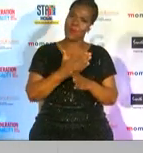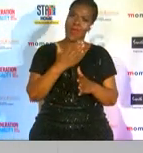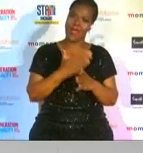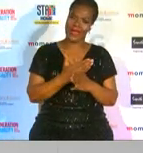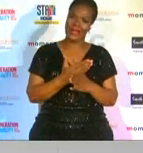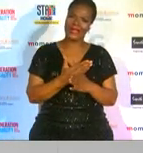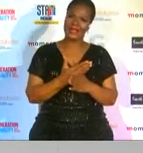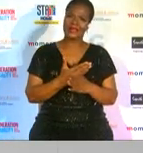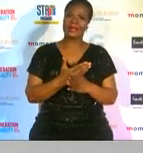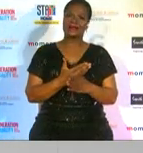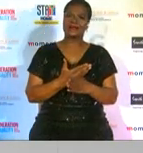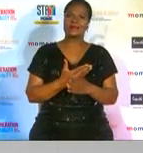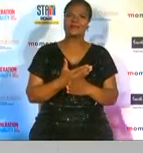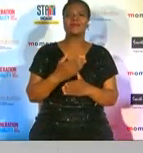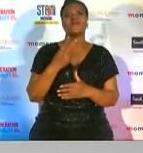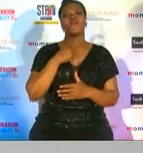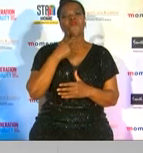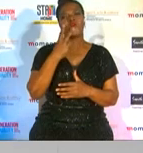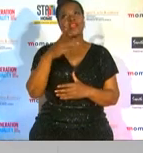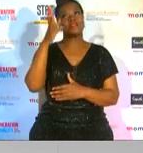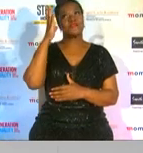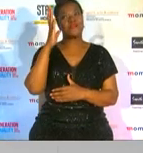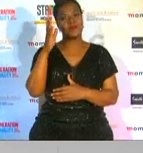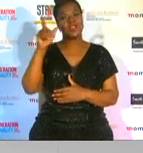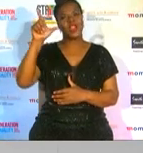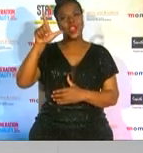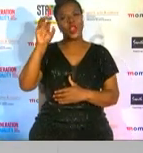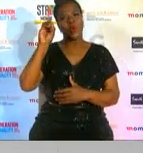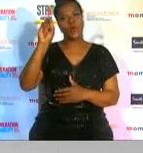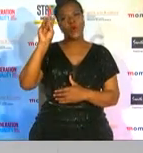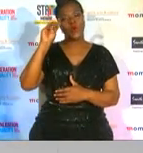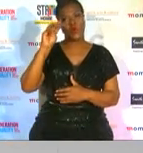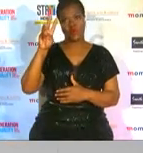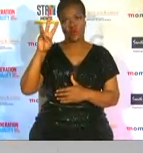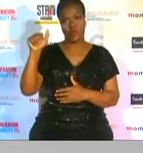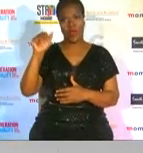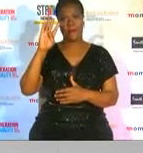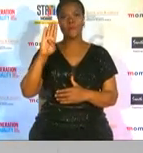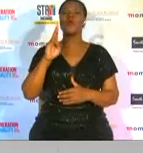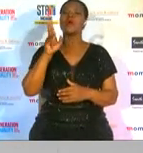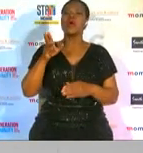my voice of god lenovo and of course on the red carpet rachel